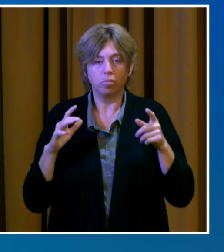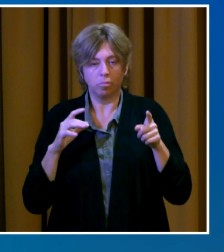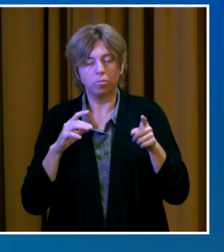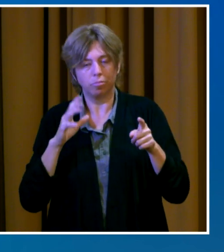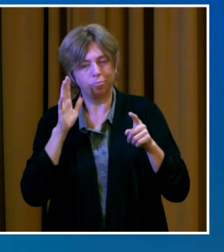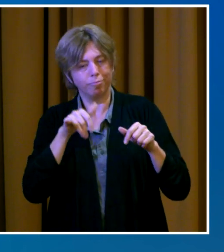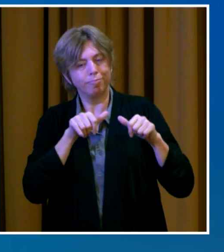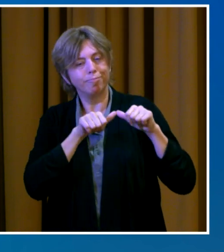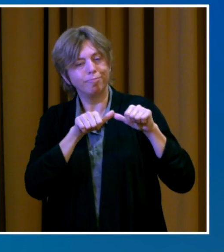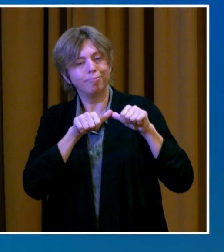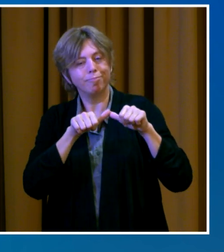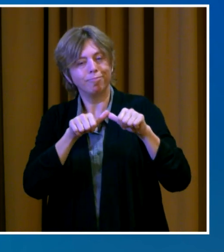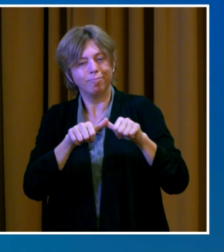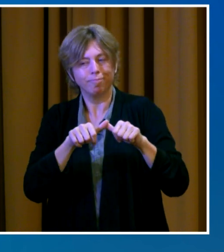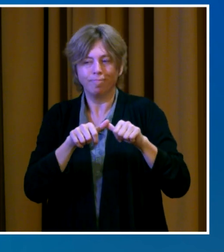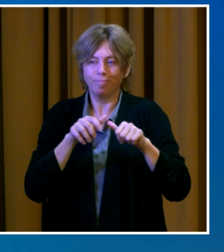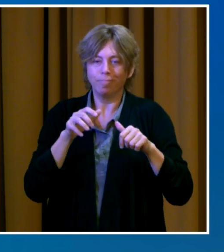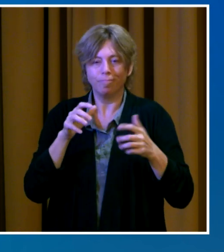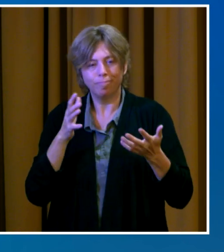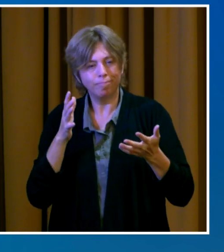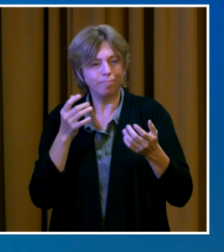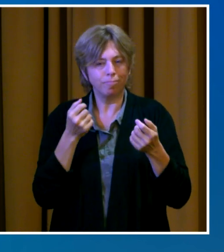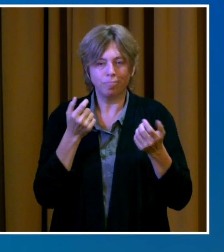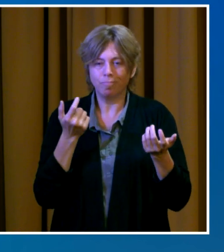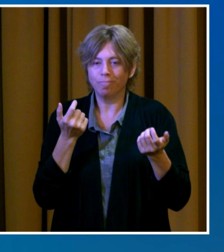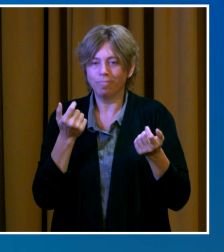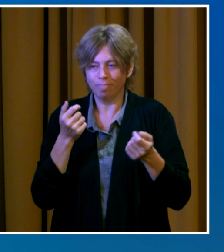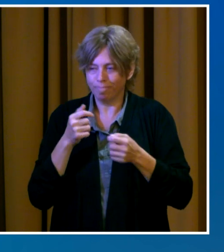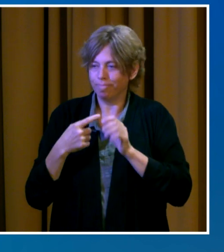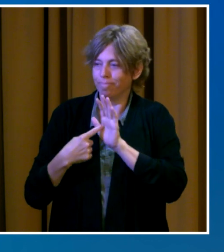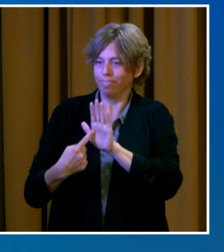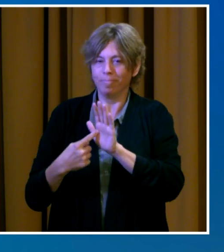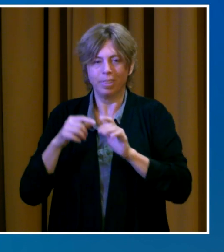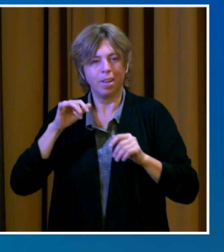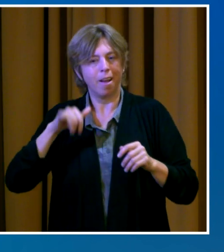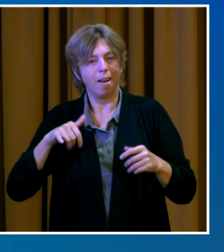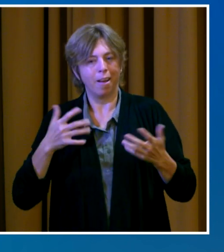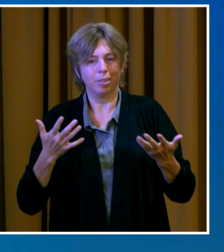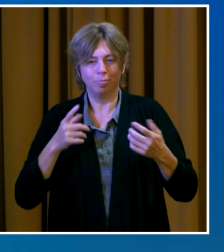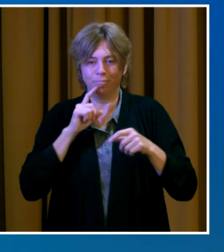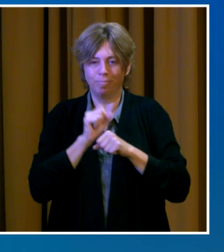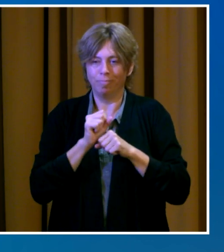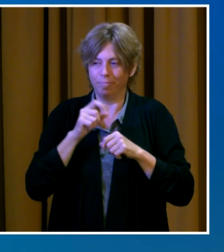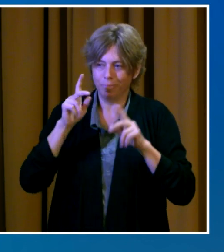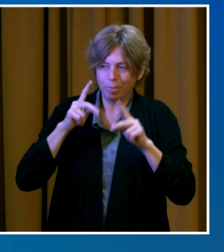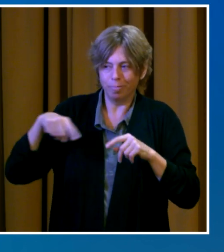active participant in not only slowing but preventing serious